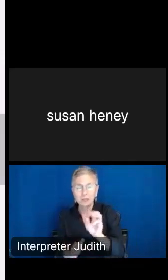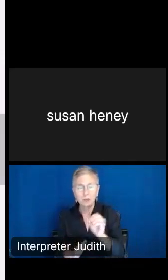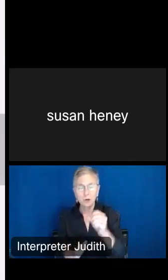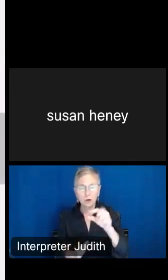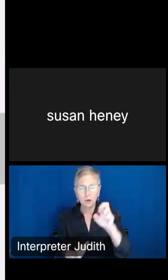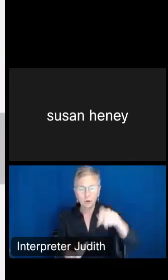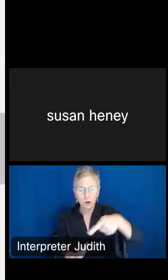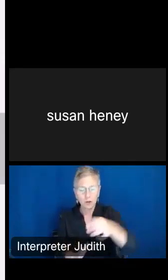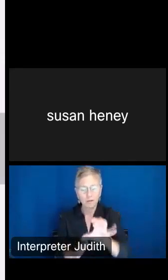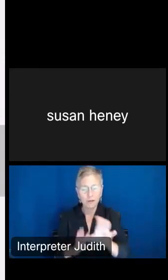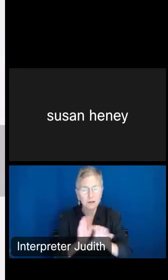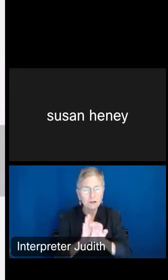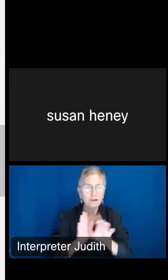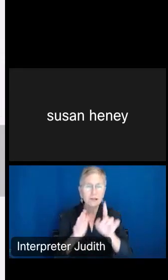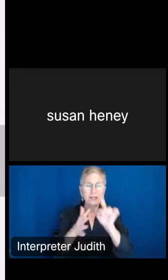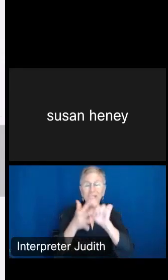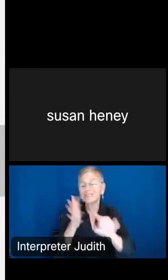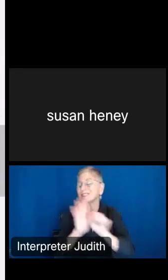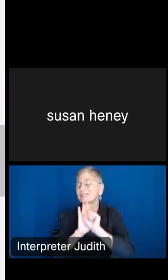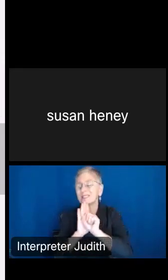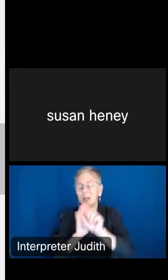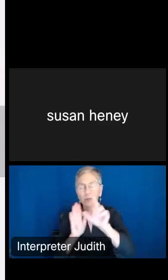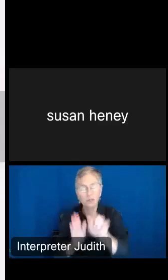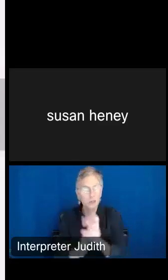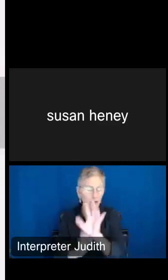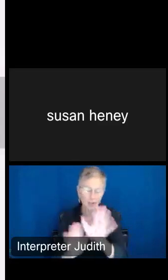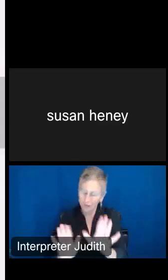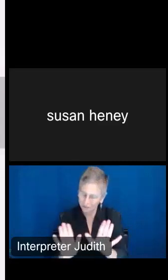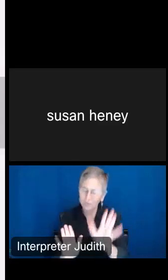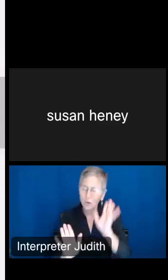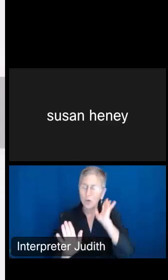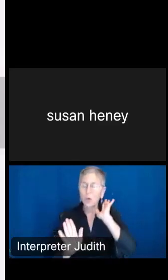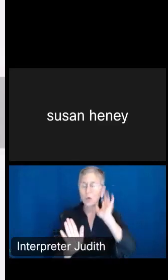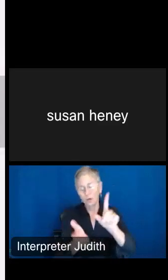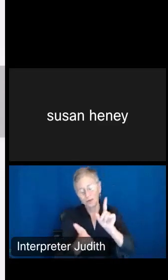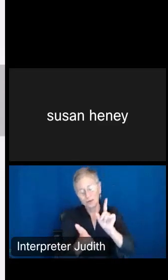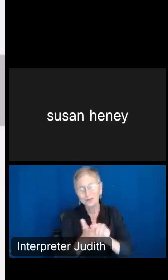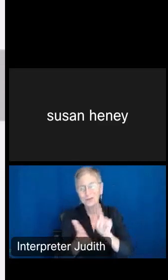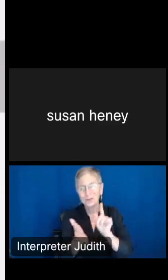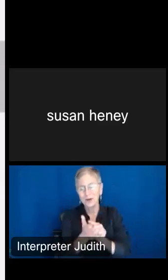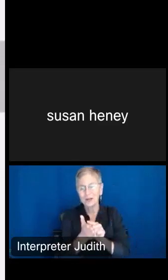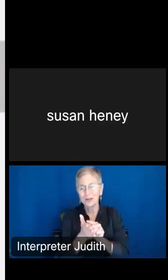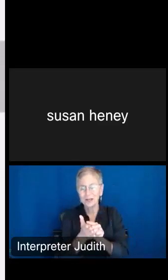a sample survey, so of course, we will be publishing margins of errors on some of these